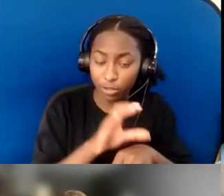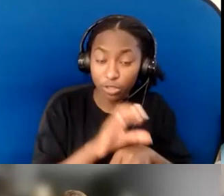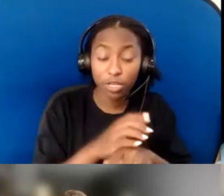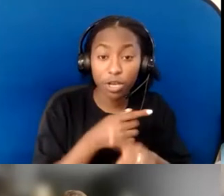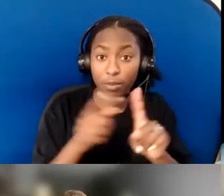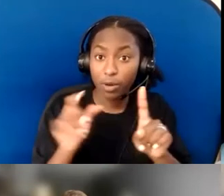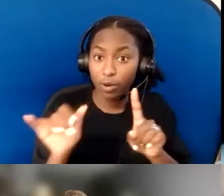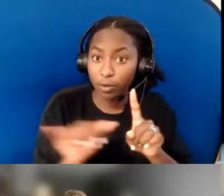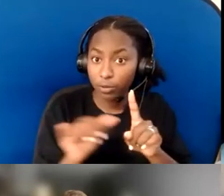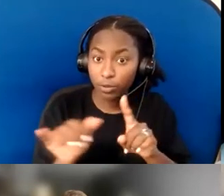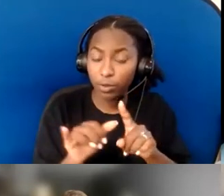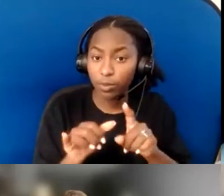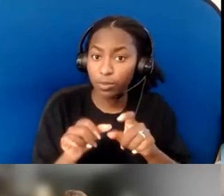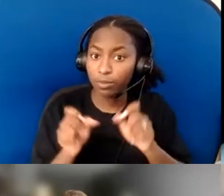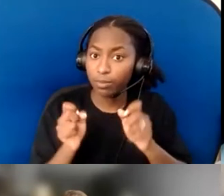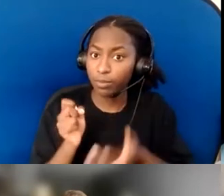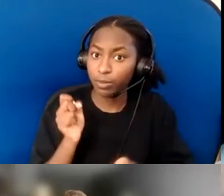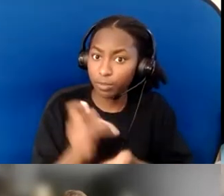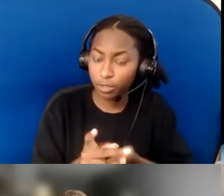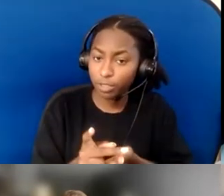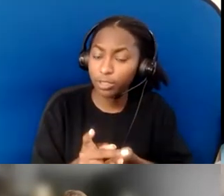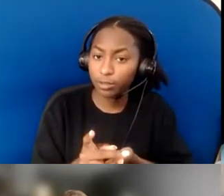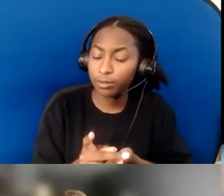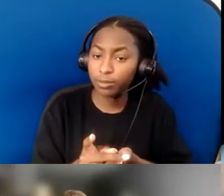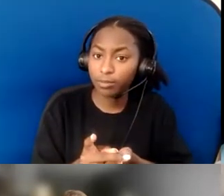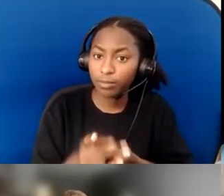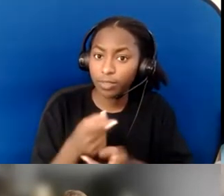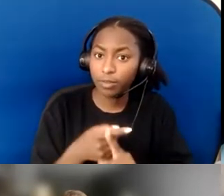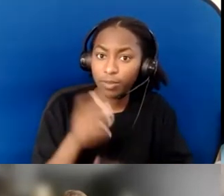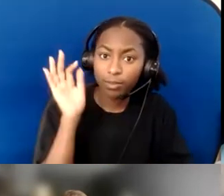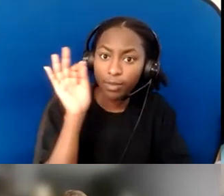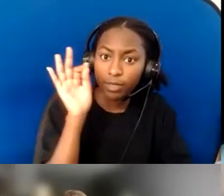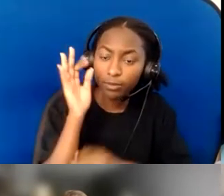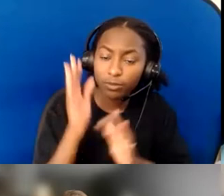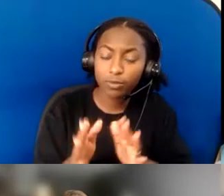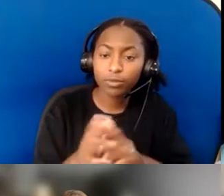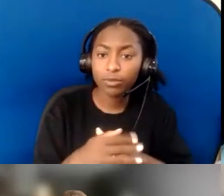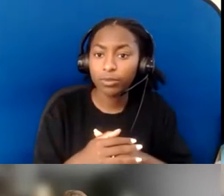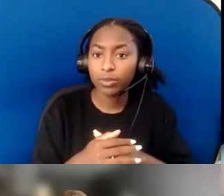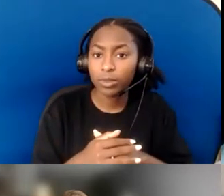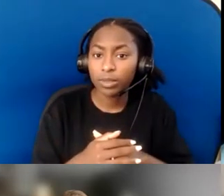in terms of the Kingdom's definition of justice, that everyone gets what they need,